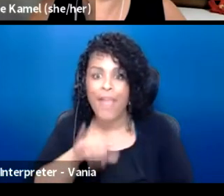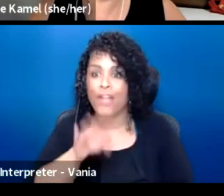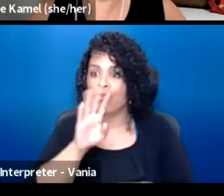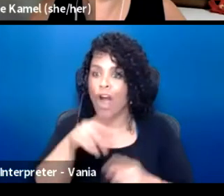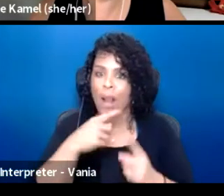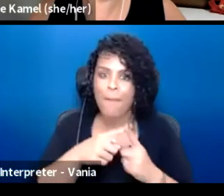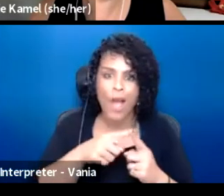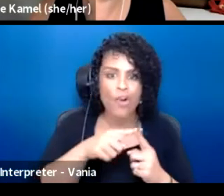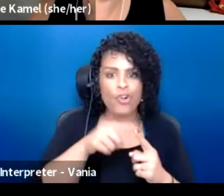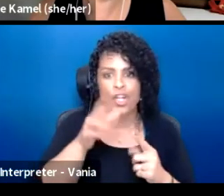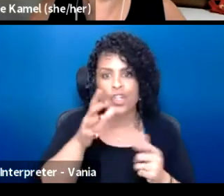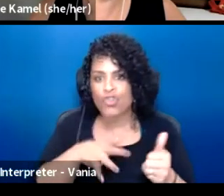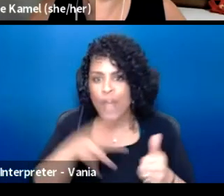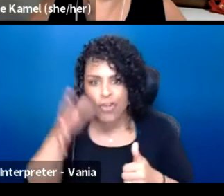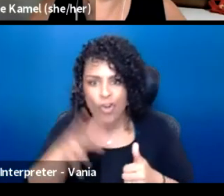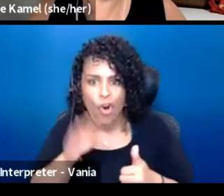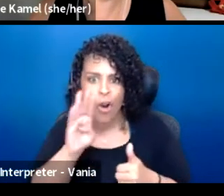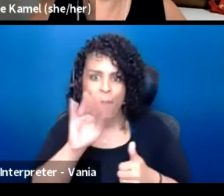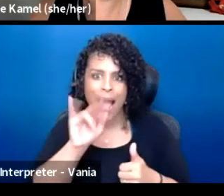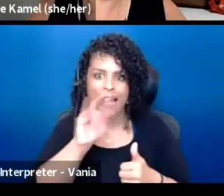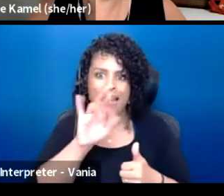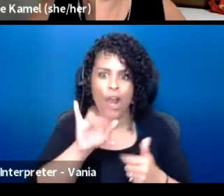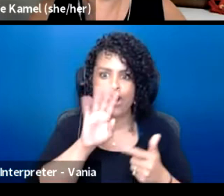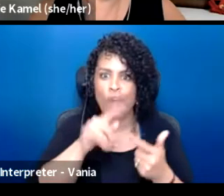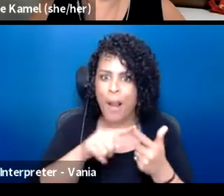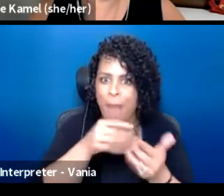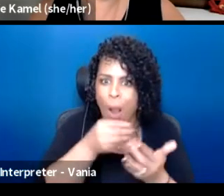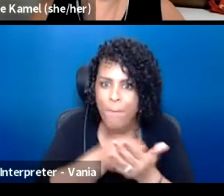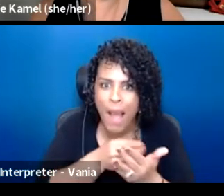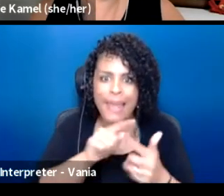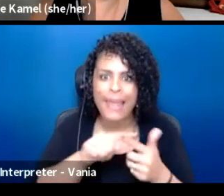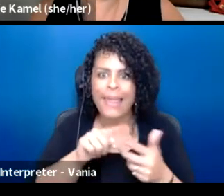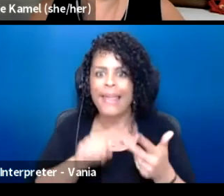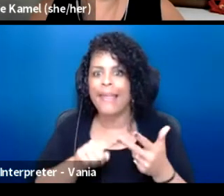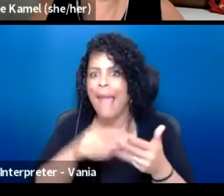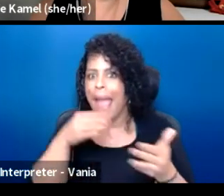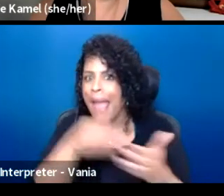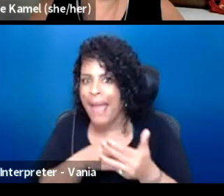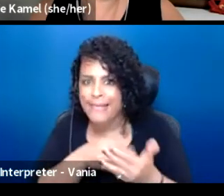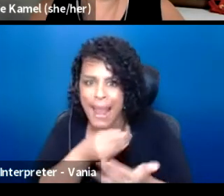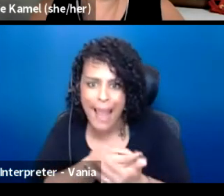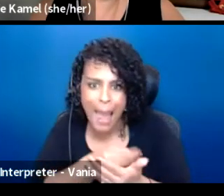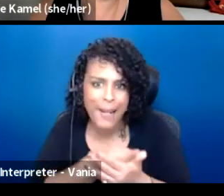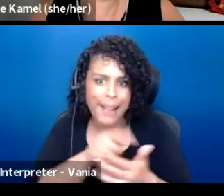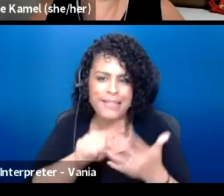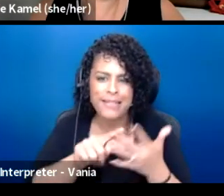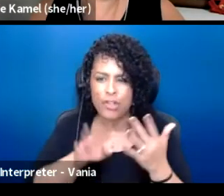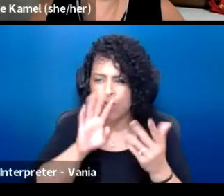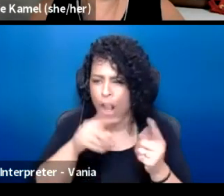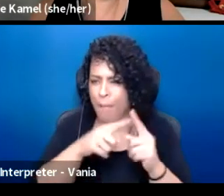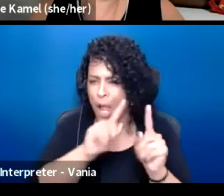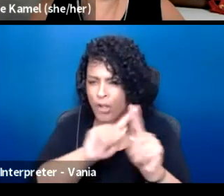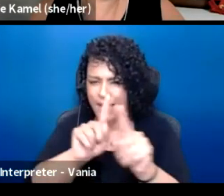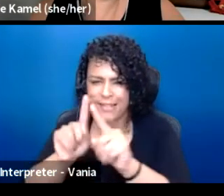we talk about this in terms of things like currency and money in anti-capitalism. We talk about this in a lot of, sort of different ways.